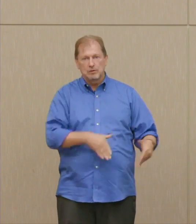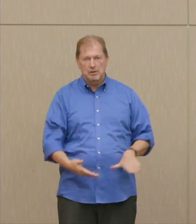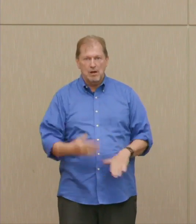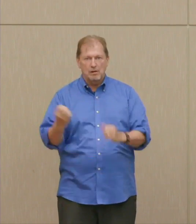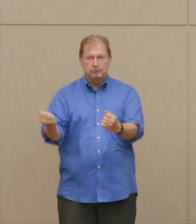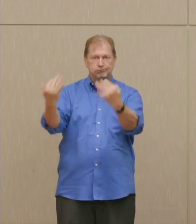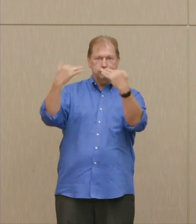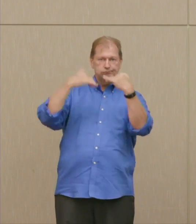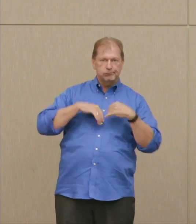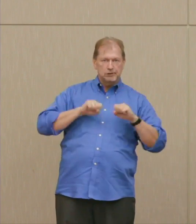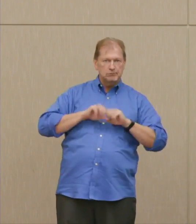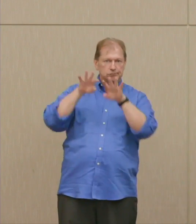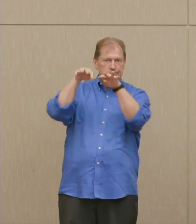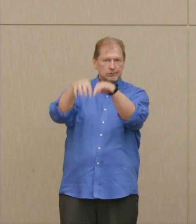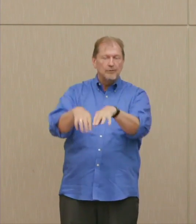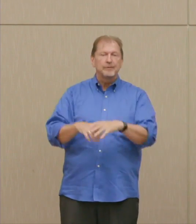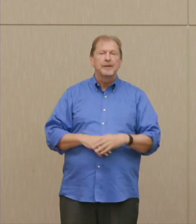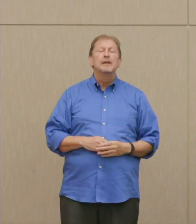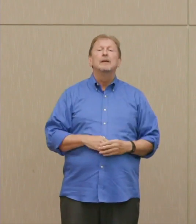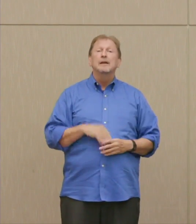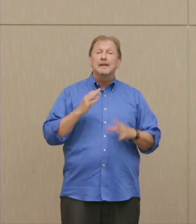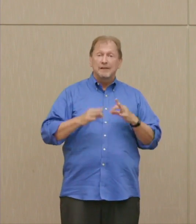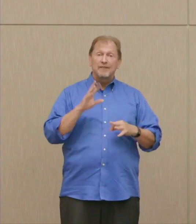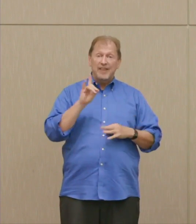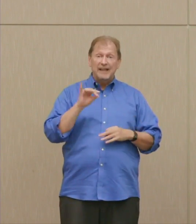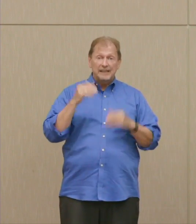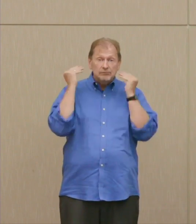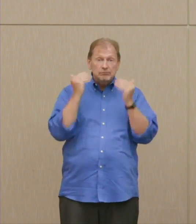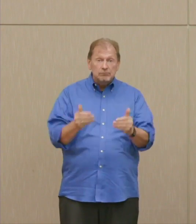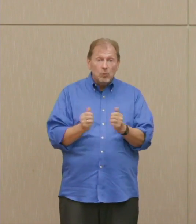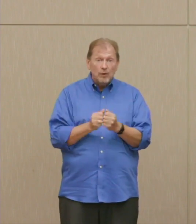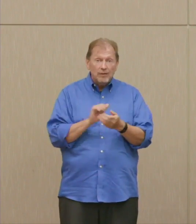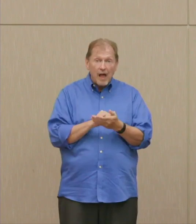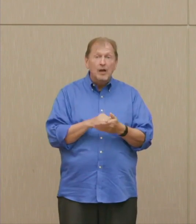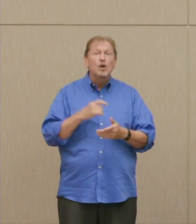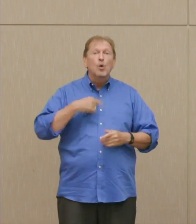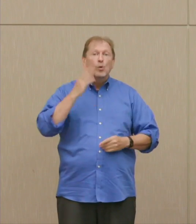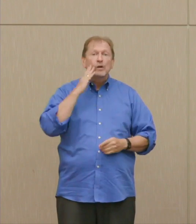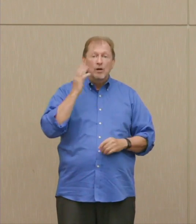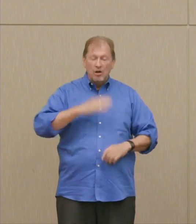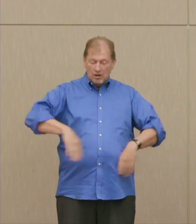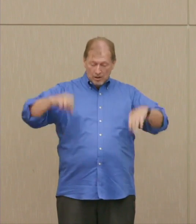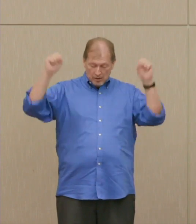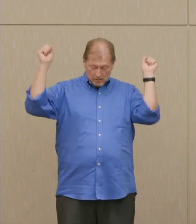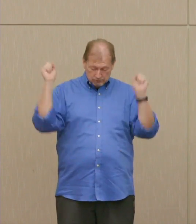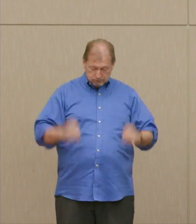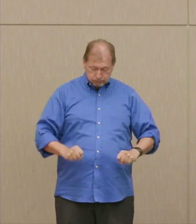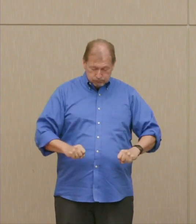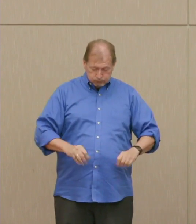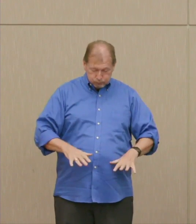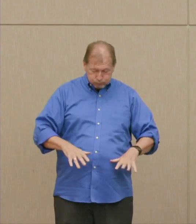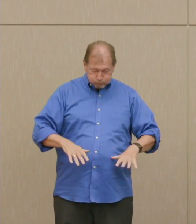Had they used that plan we now know, the smoke from the burning cities would have been lofted